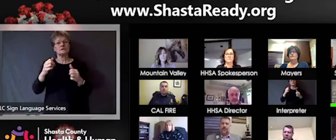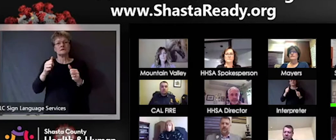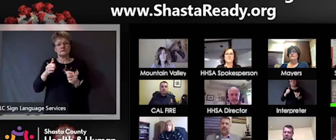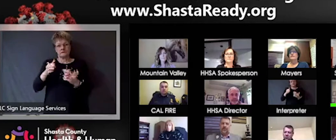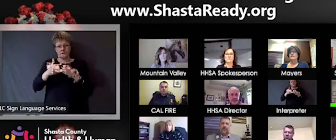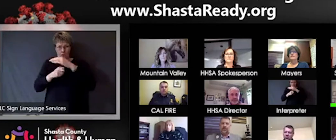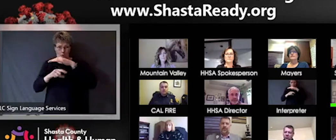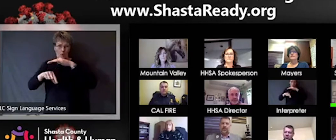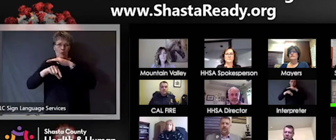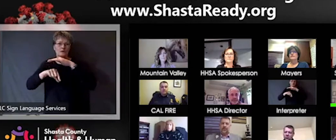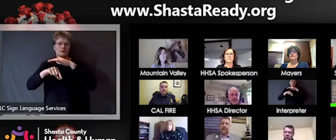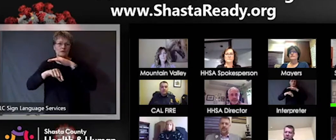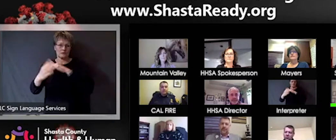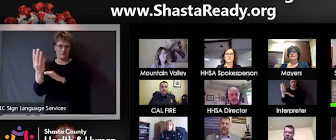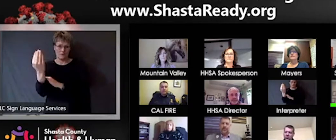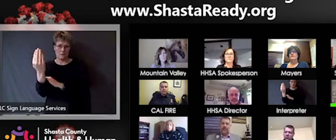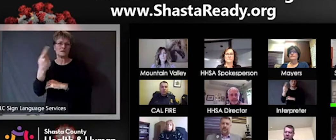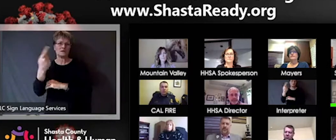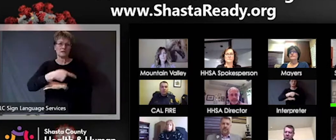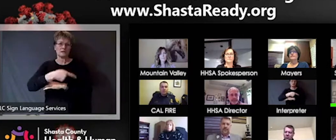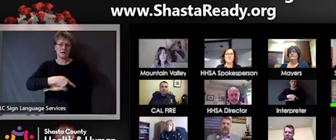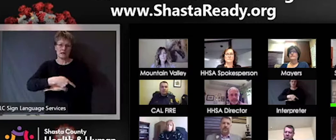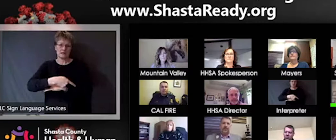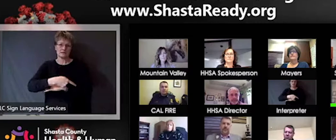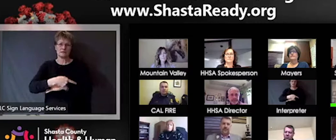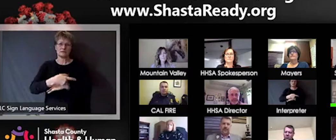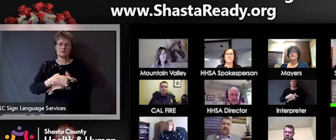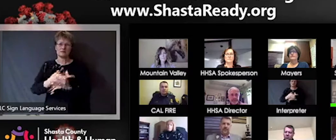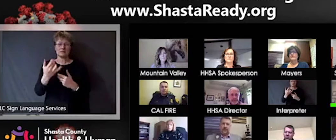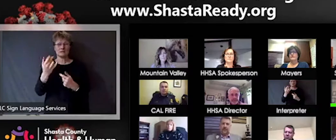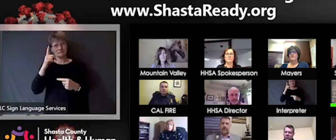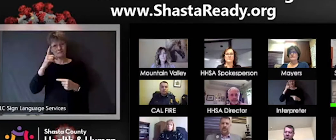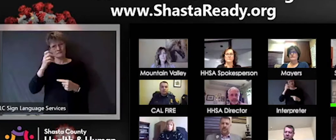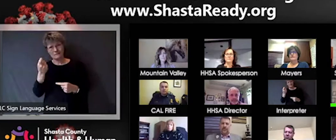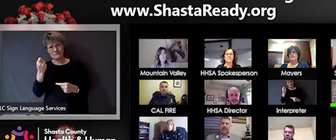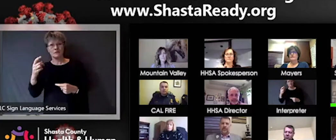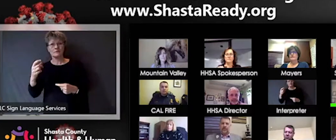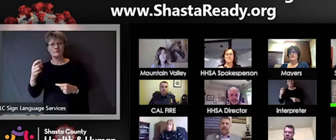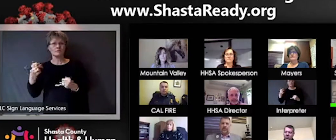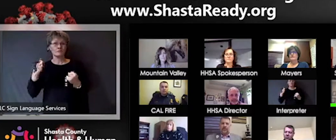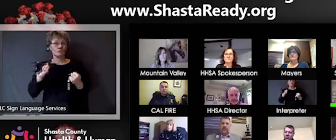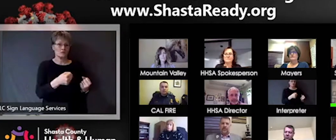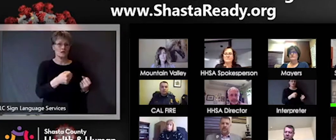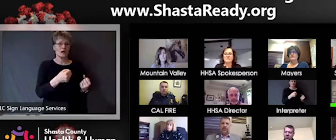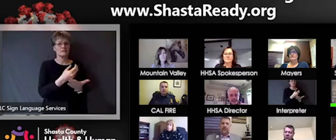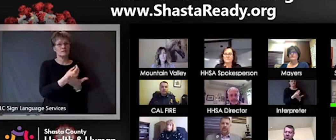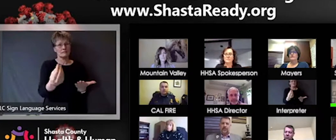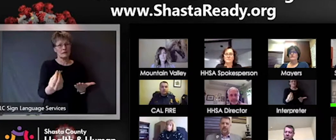and such but um that would be the safest strategy if that's necessary. Also,